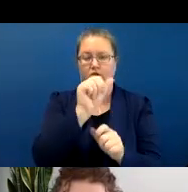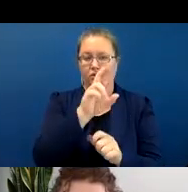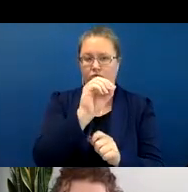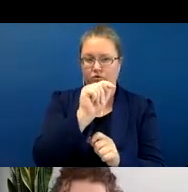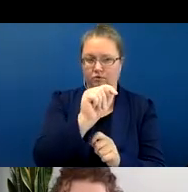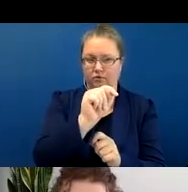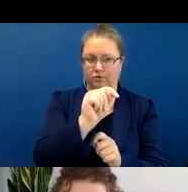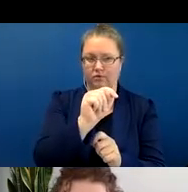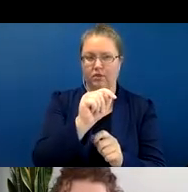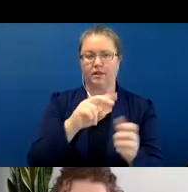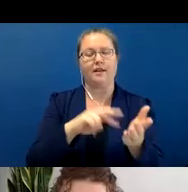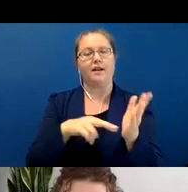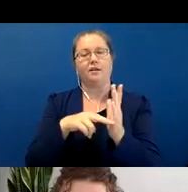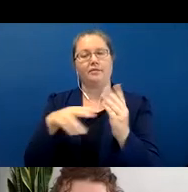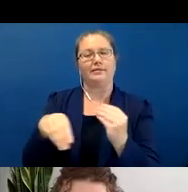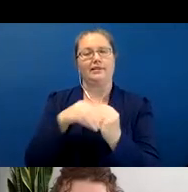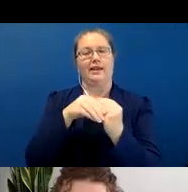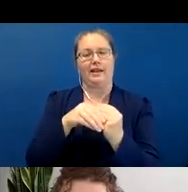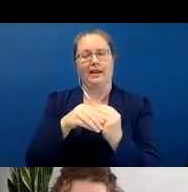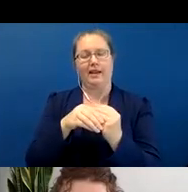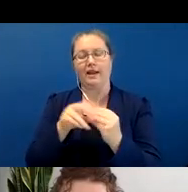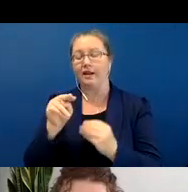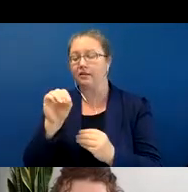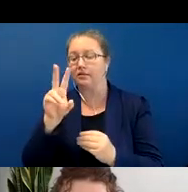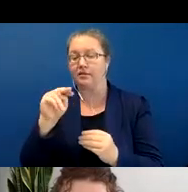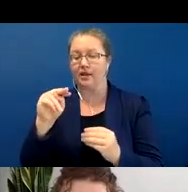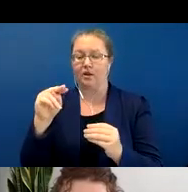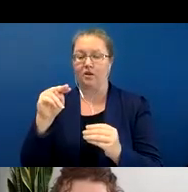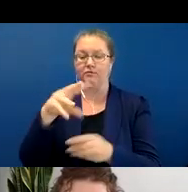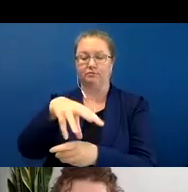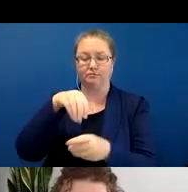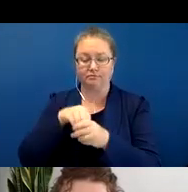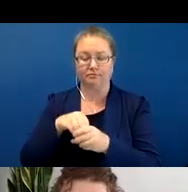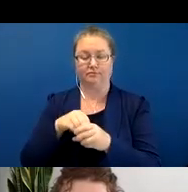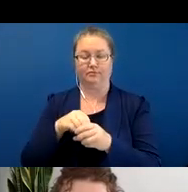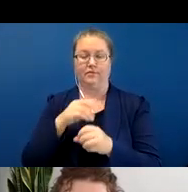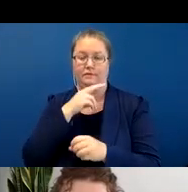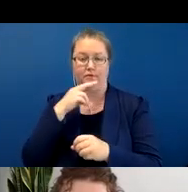affix or some kind of noun incorporate that goes along with the verb. So it's not the